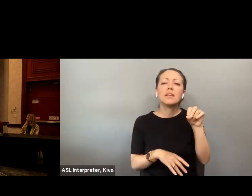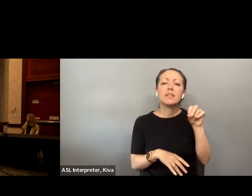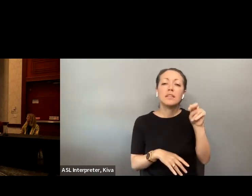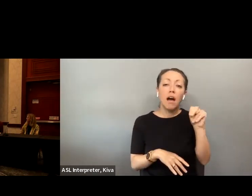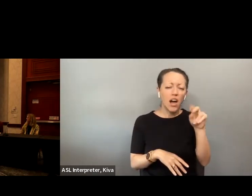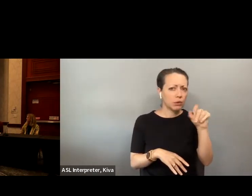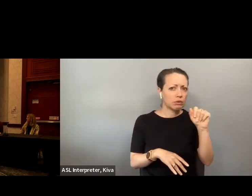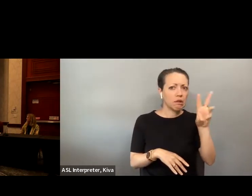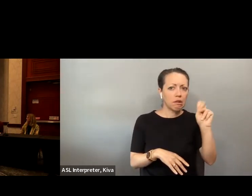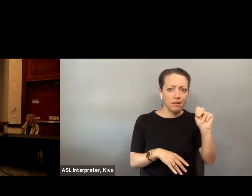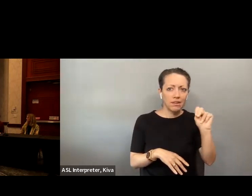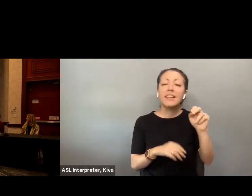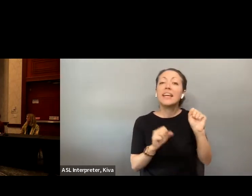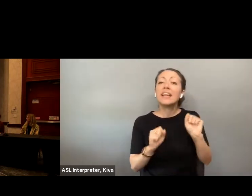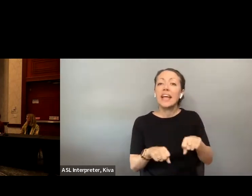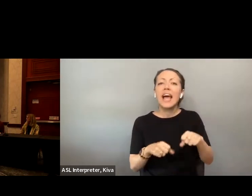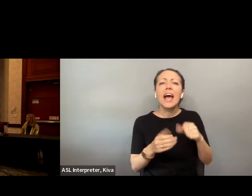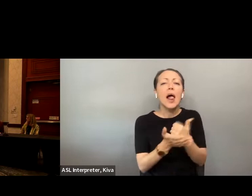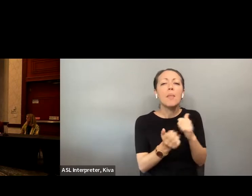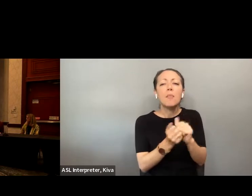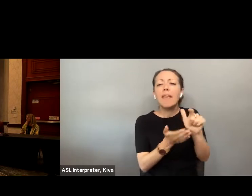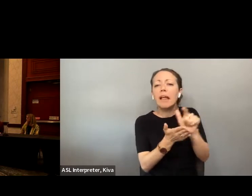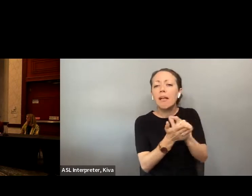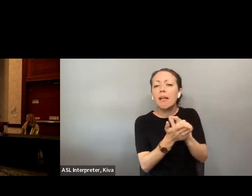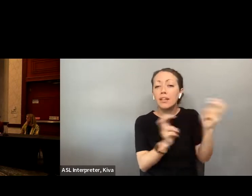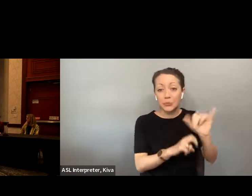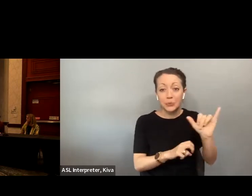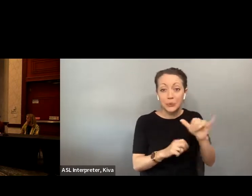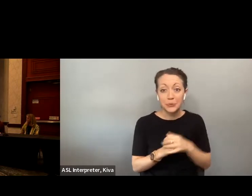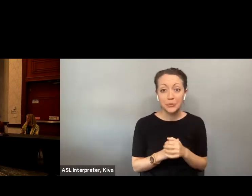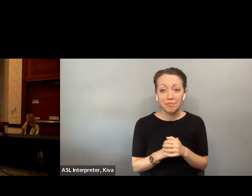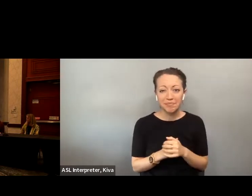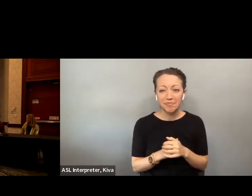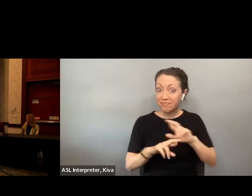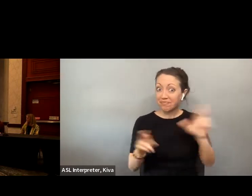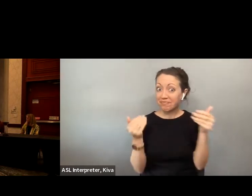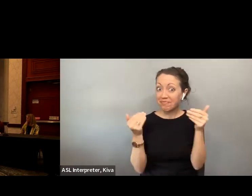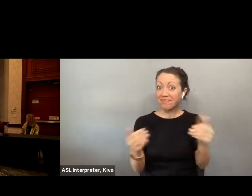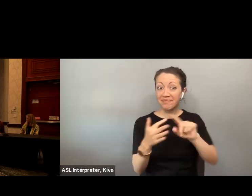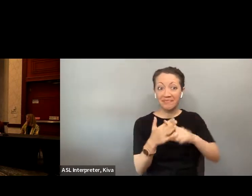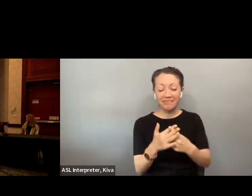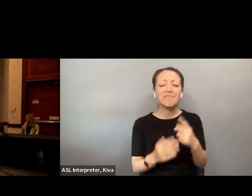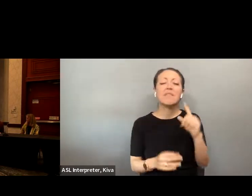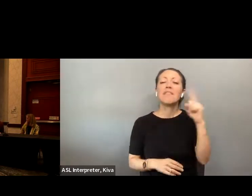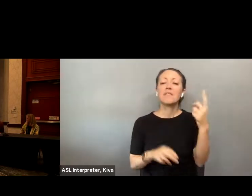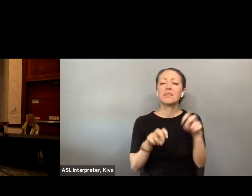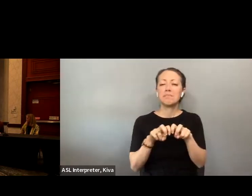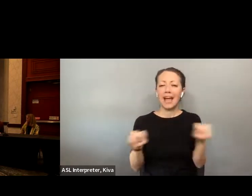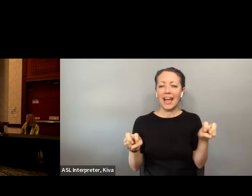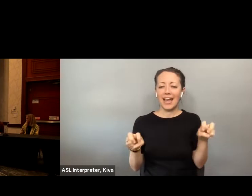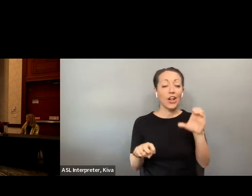rights Florida services and Don can help with our intake process if you feel you If you feel you need to talk with one of our legal staff. need to talk with one of our legal staff. Alright. So let's get started. Our first panel is titled. Quick!